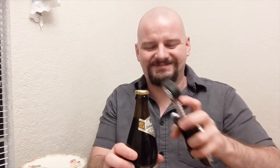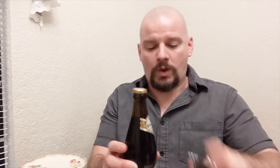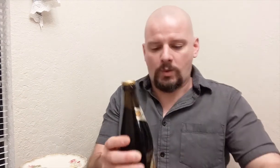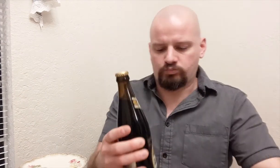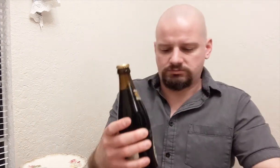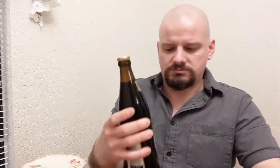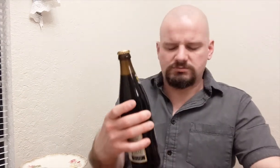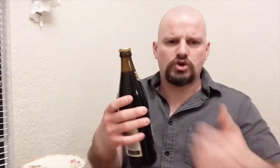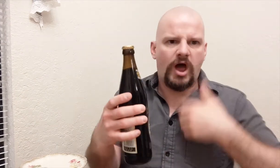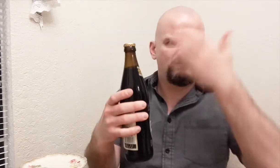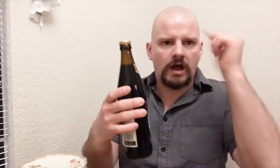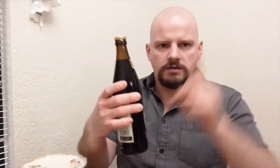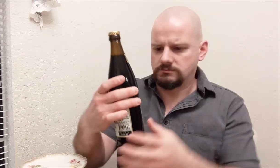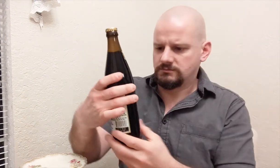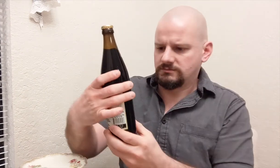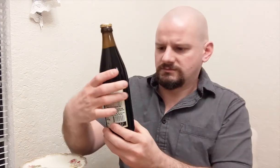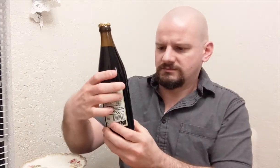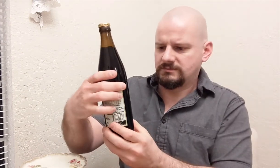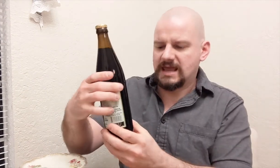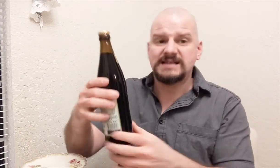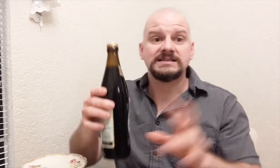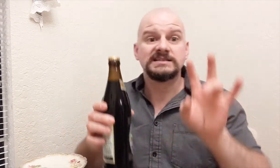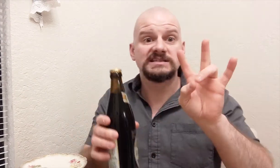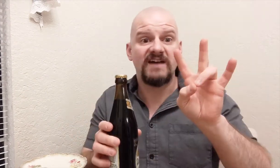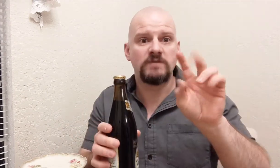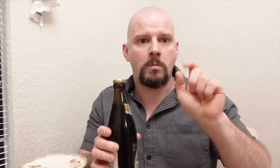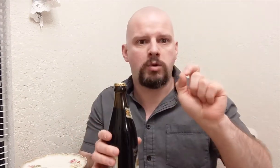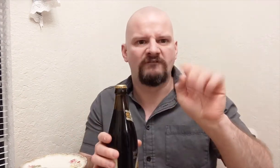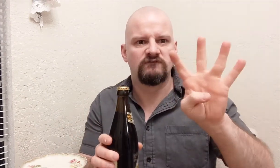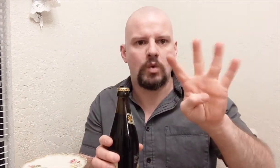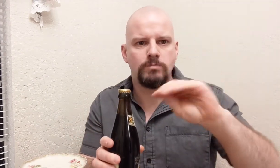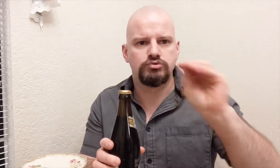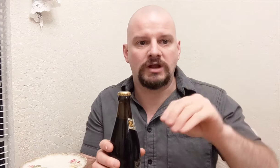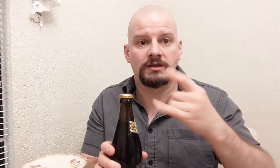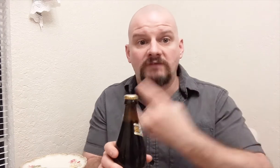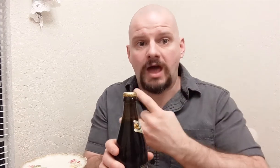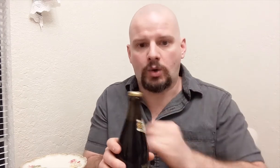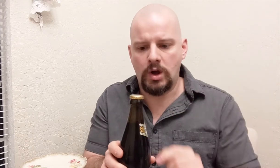Oh, sorry. I forgot something. It's 7.4% of alcohol.